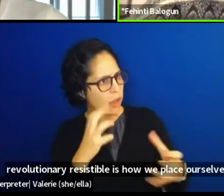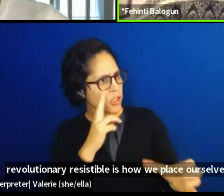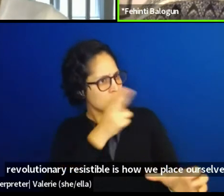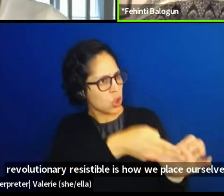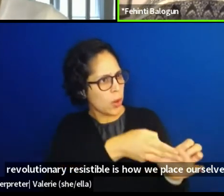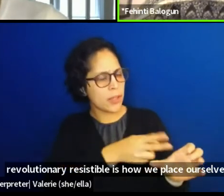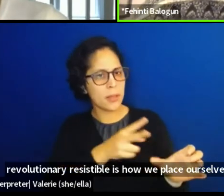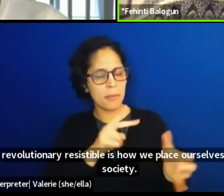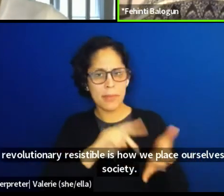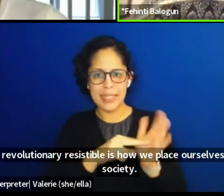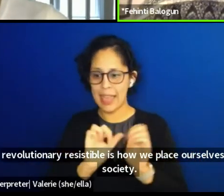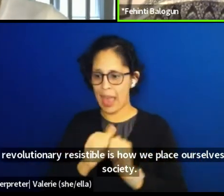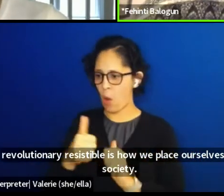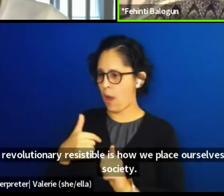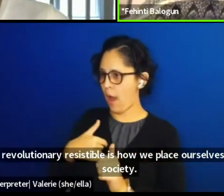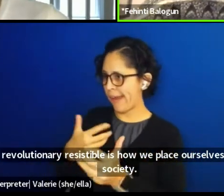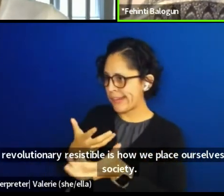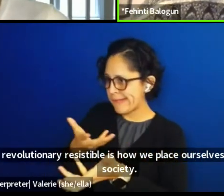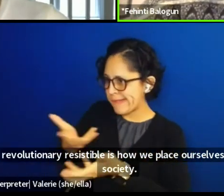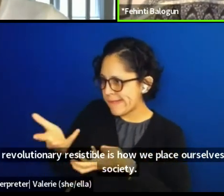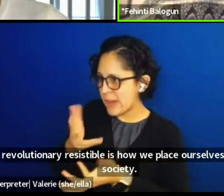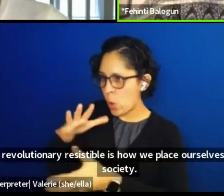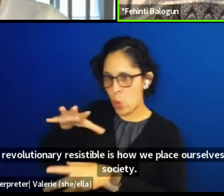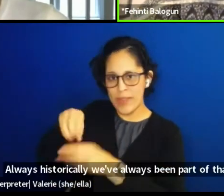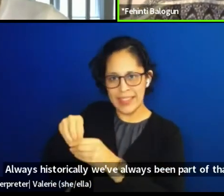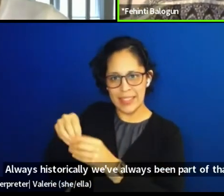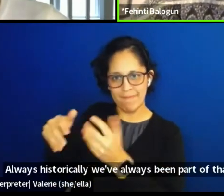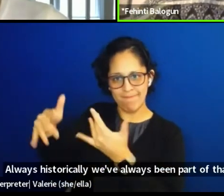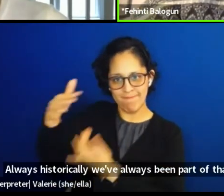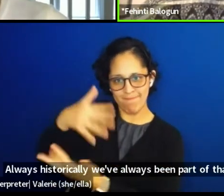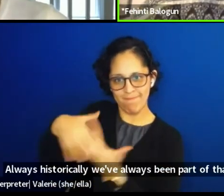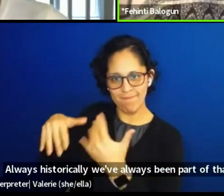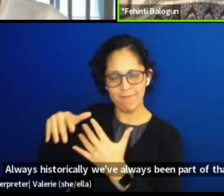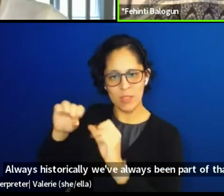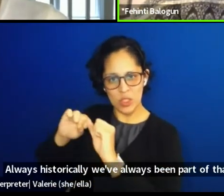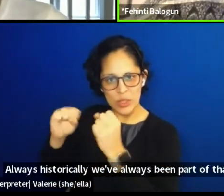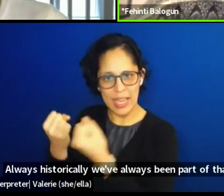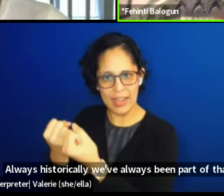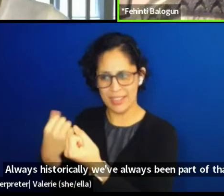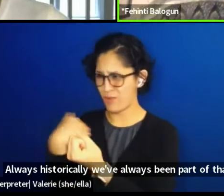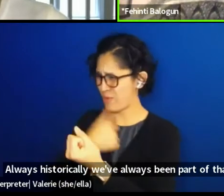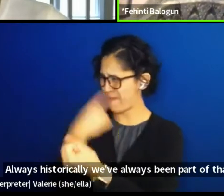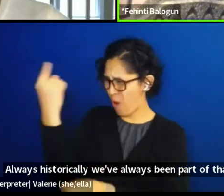Always historically, we've always been part of that narrative, whether we've been the jesters